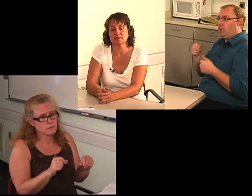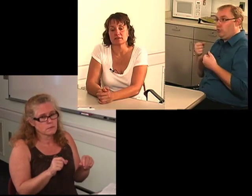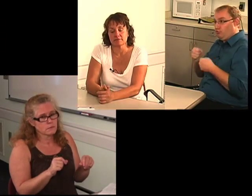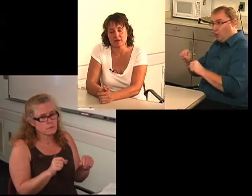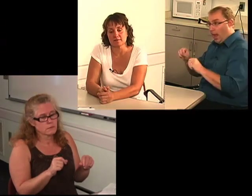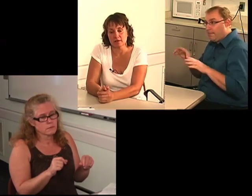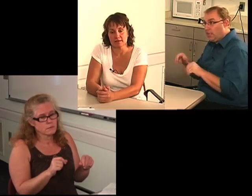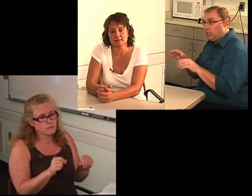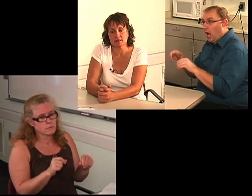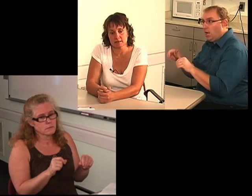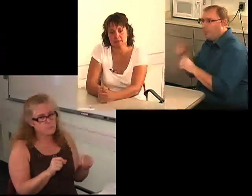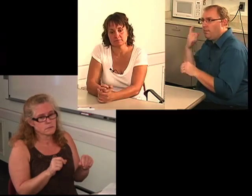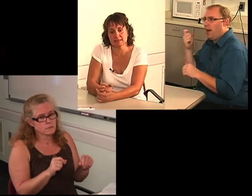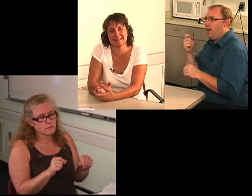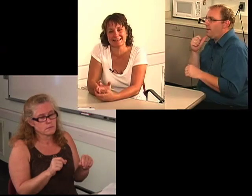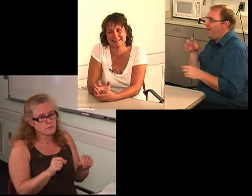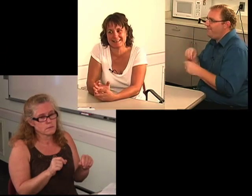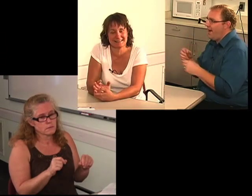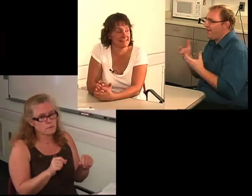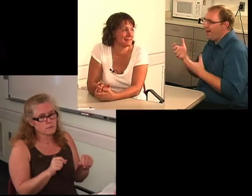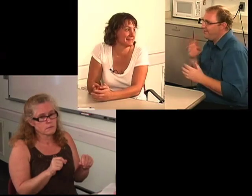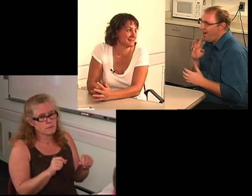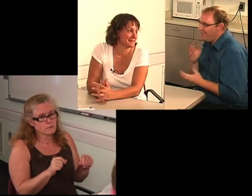Because that shouldn't involve a lot of talking.